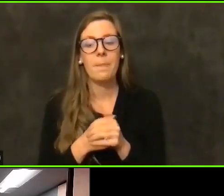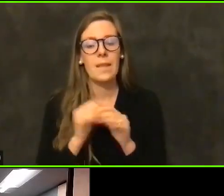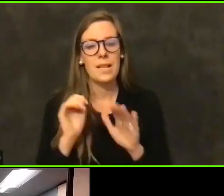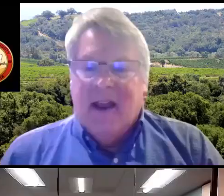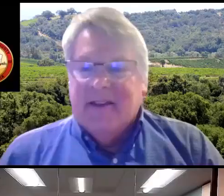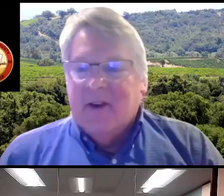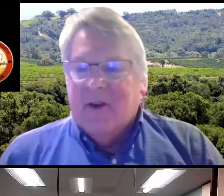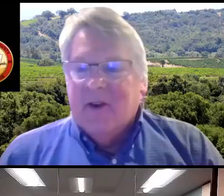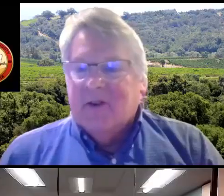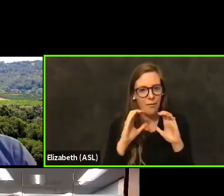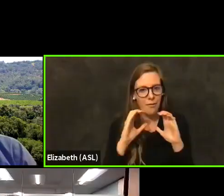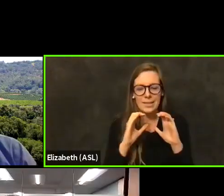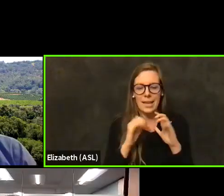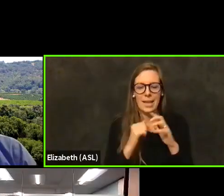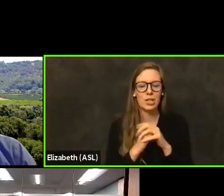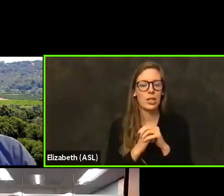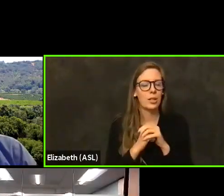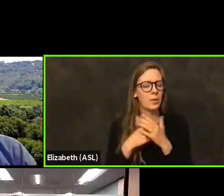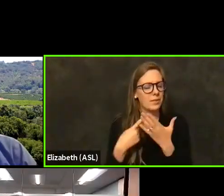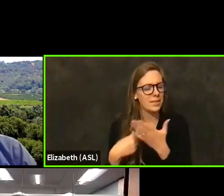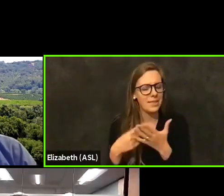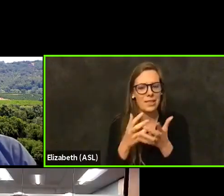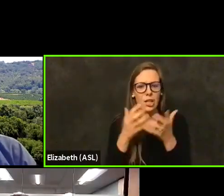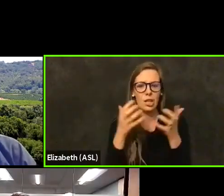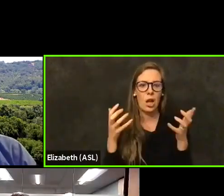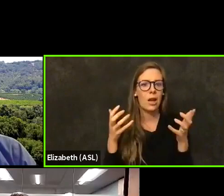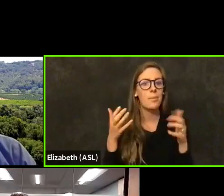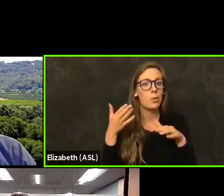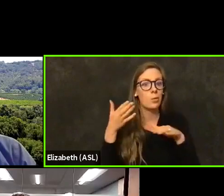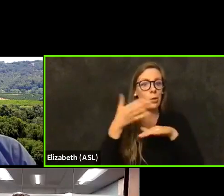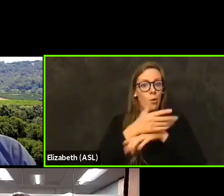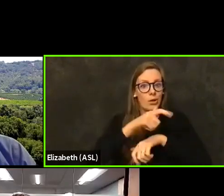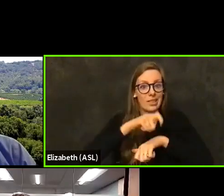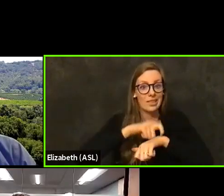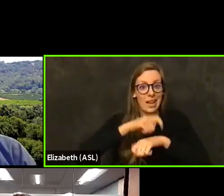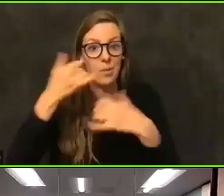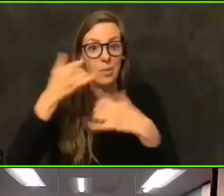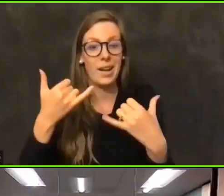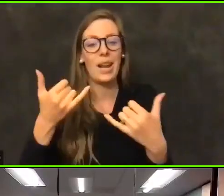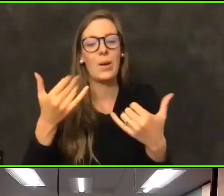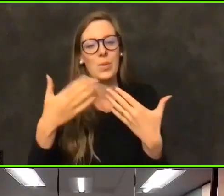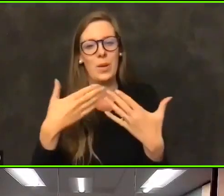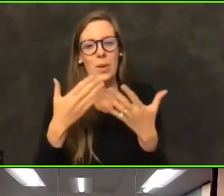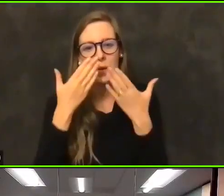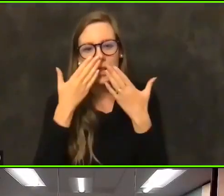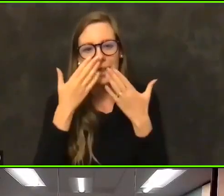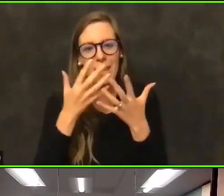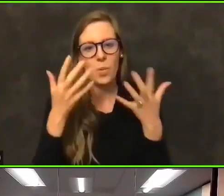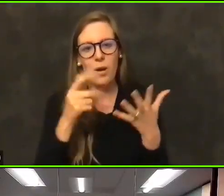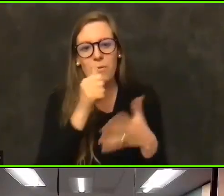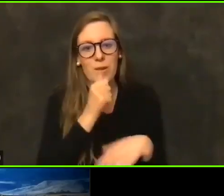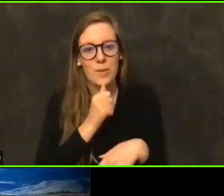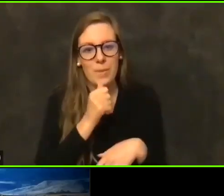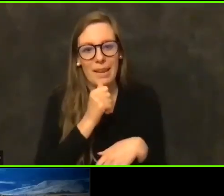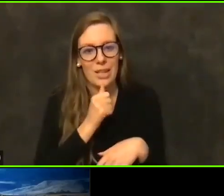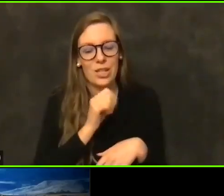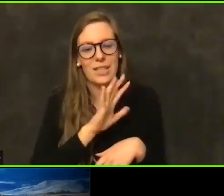covered a lot of territory where we're well after the top of the hour, but we want to thank you all for your patience and your great questions.